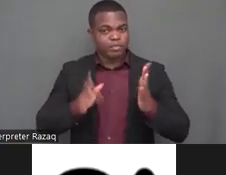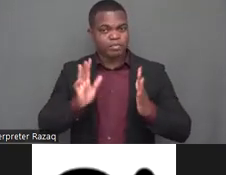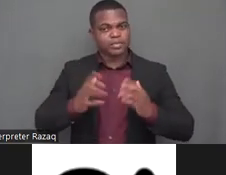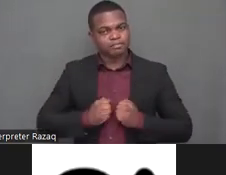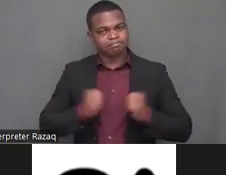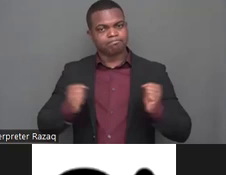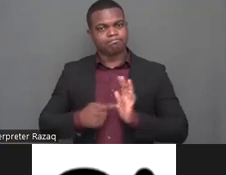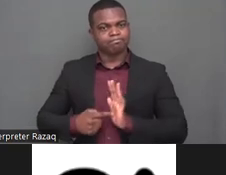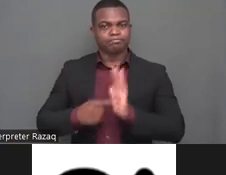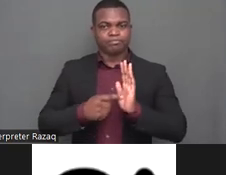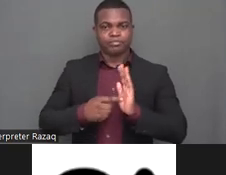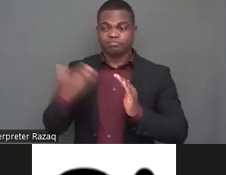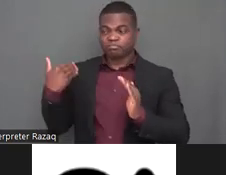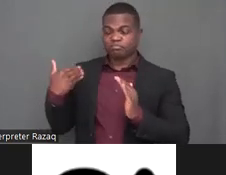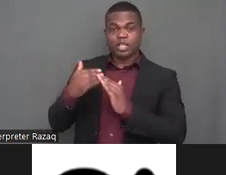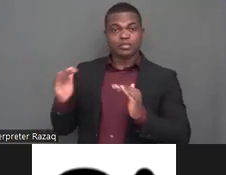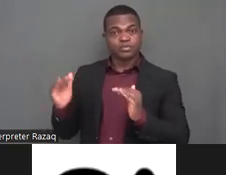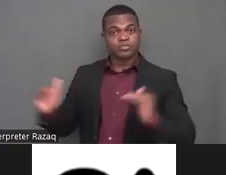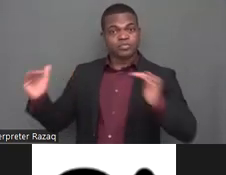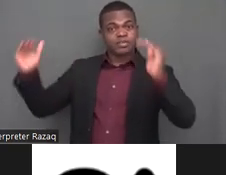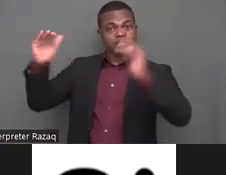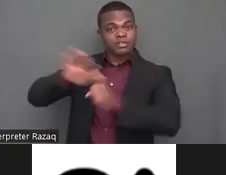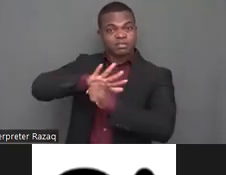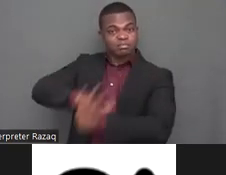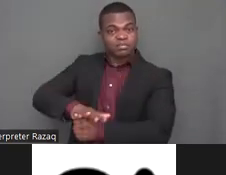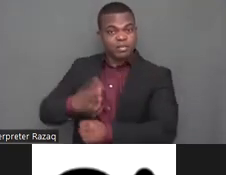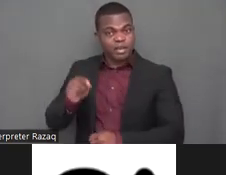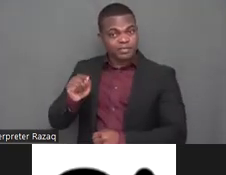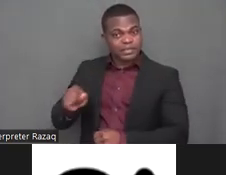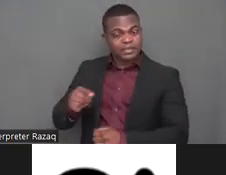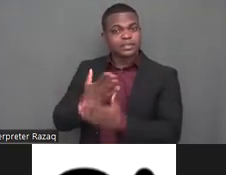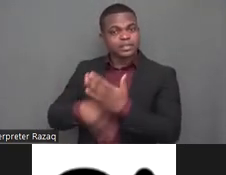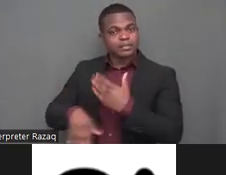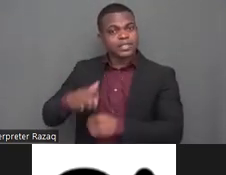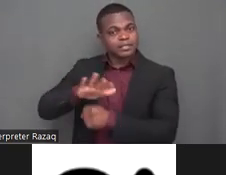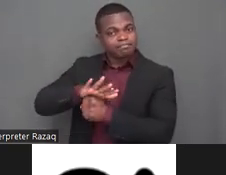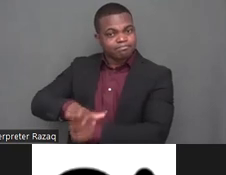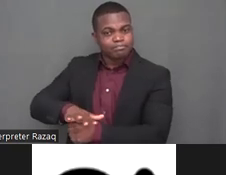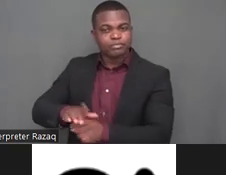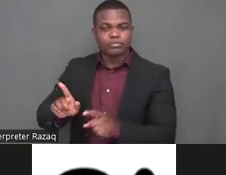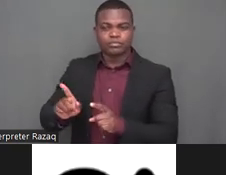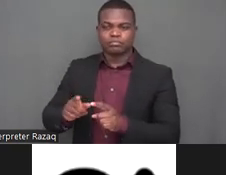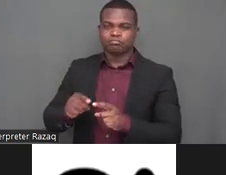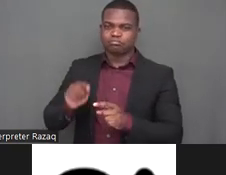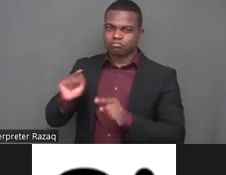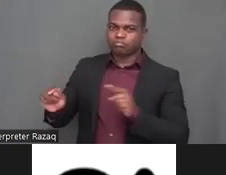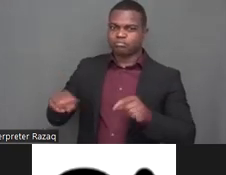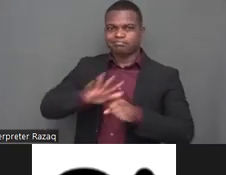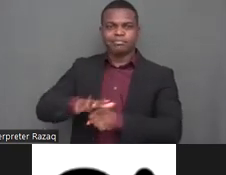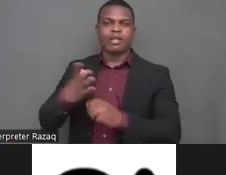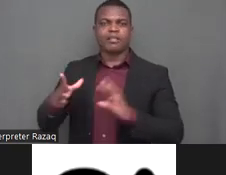age rural urban divide uh refugee status among others and and i think it's very crucial for us